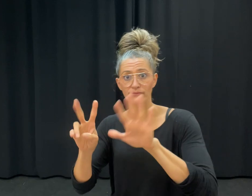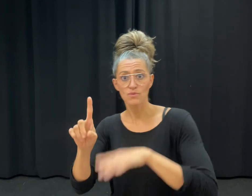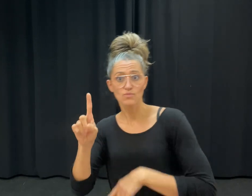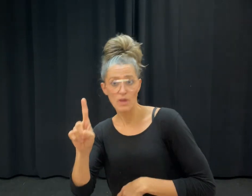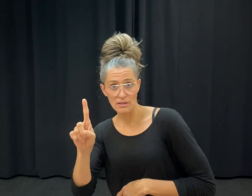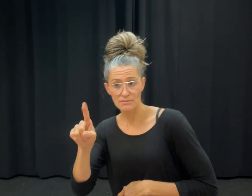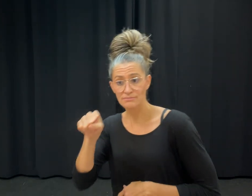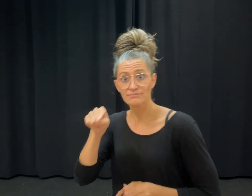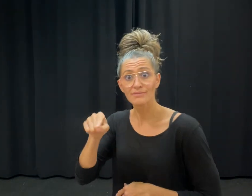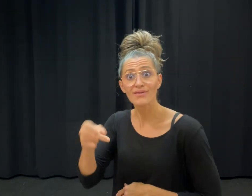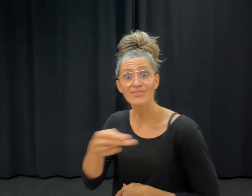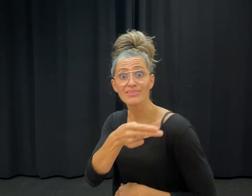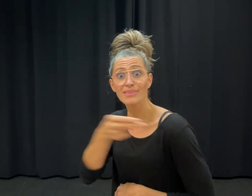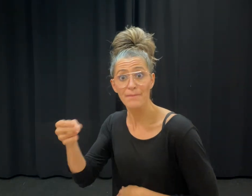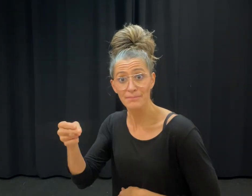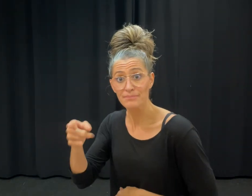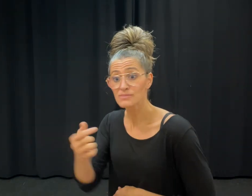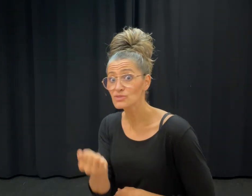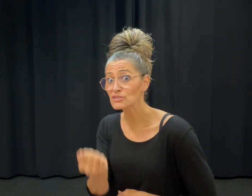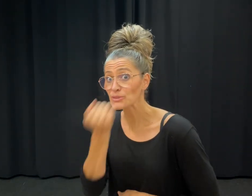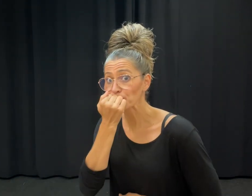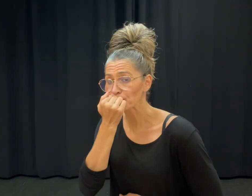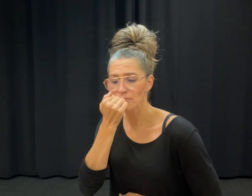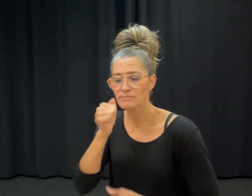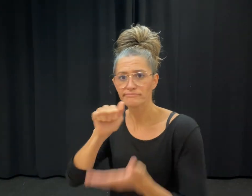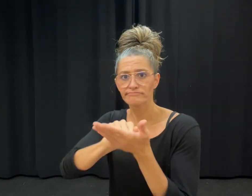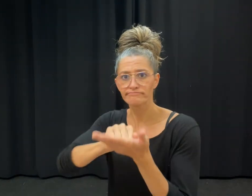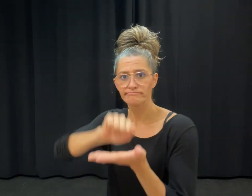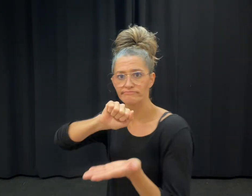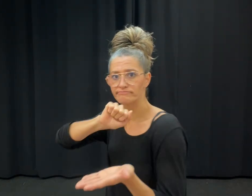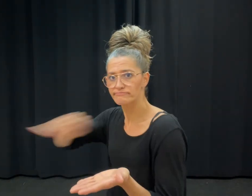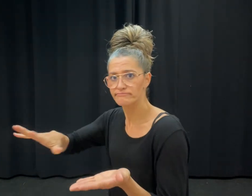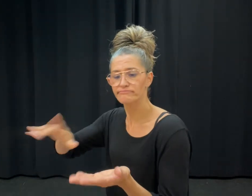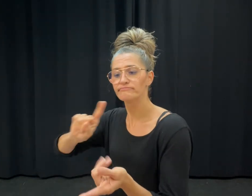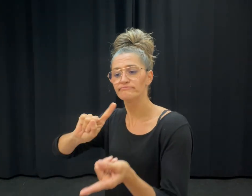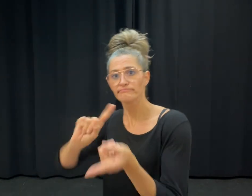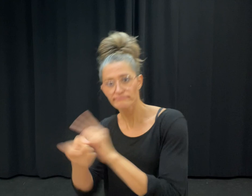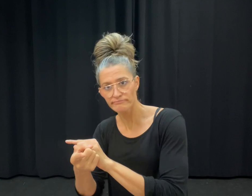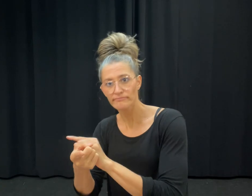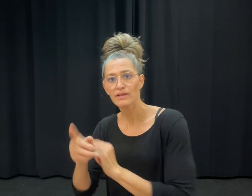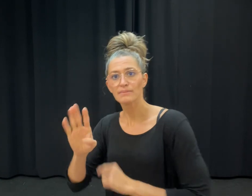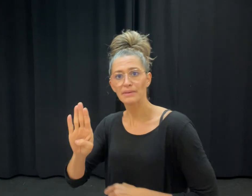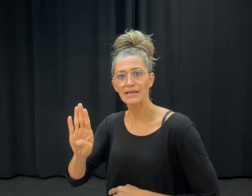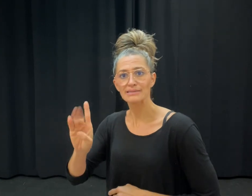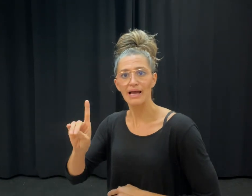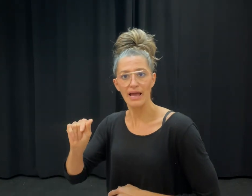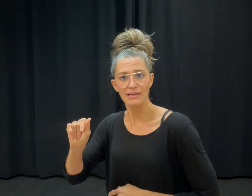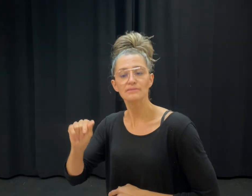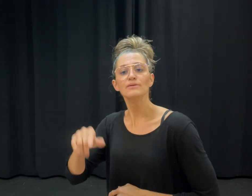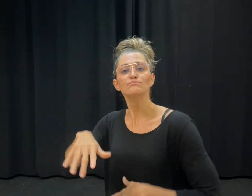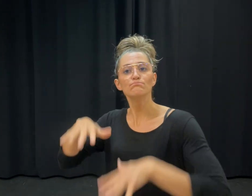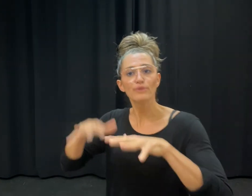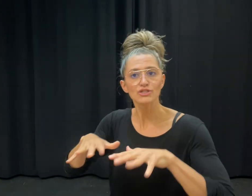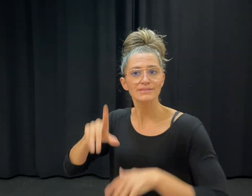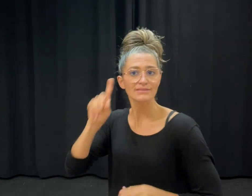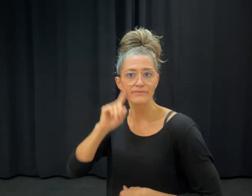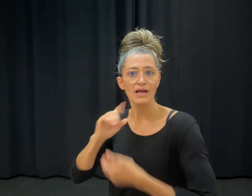title to become the BDA. At this time working